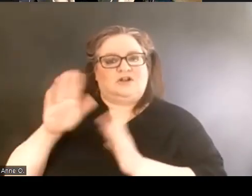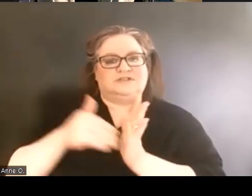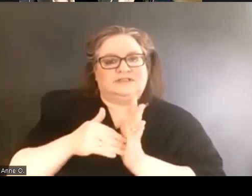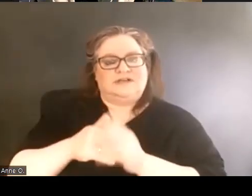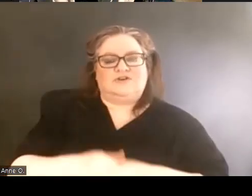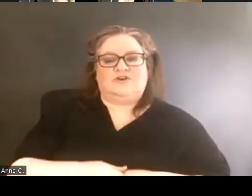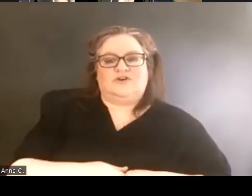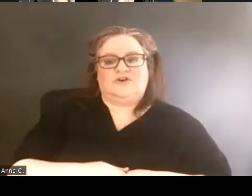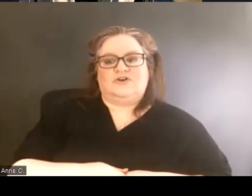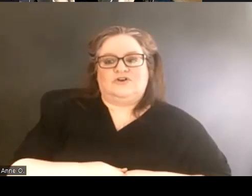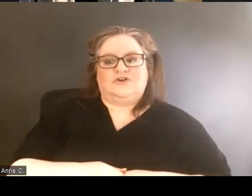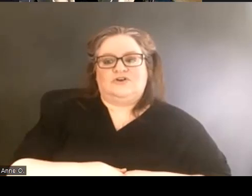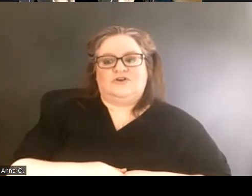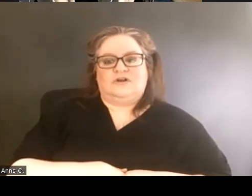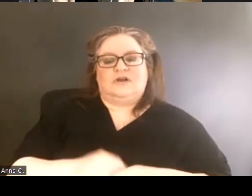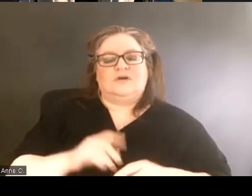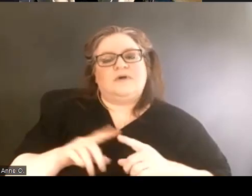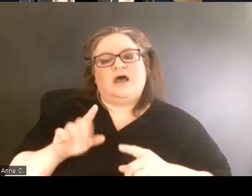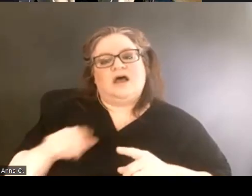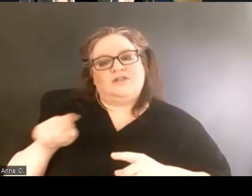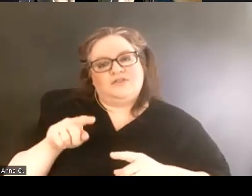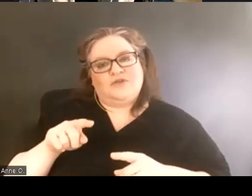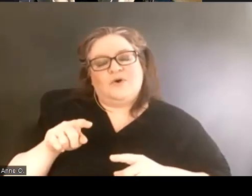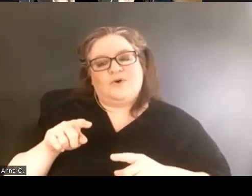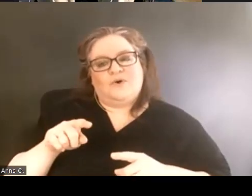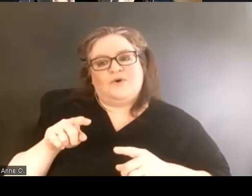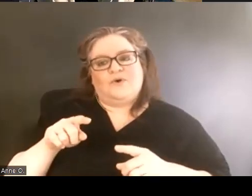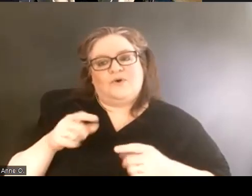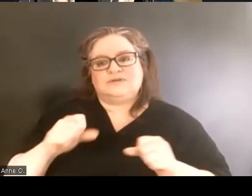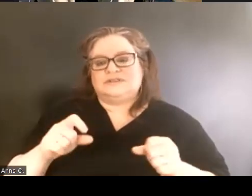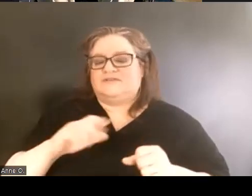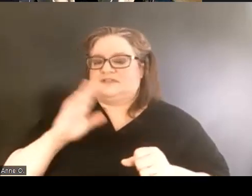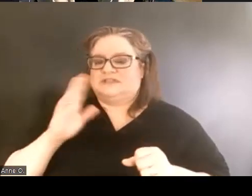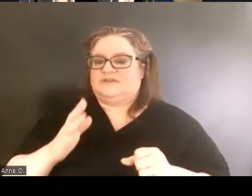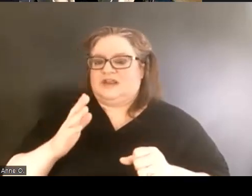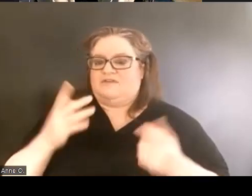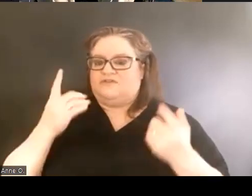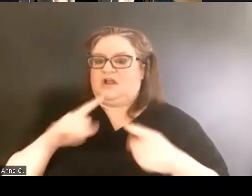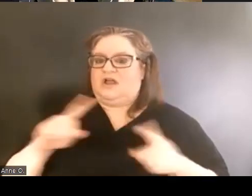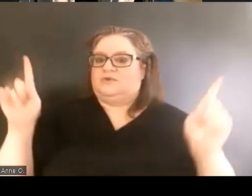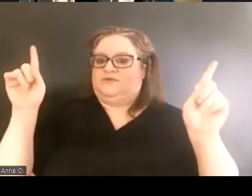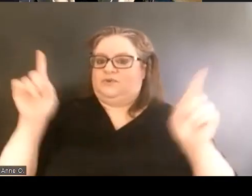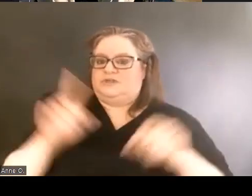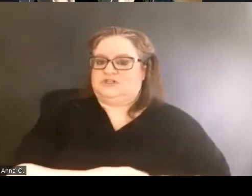But those efforts had never come to fruition. Like many of your campuses,